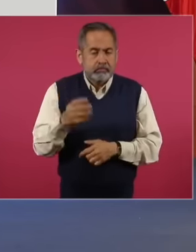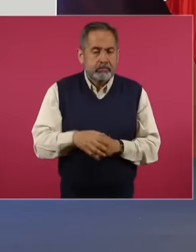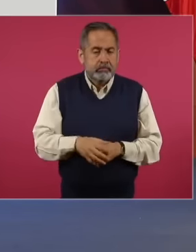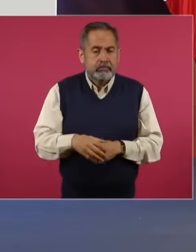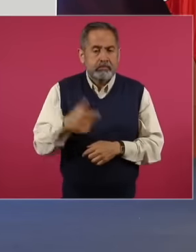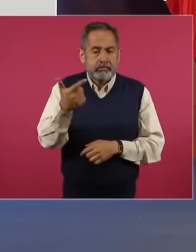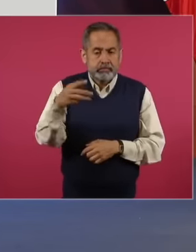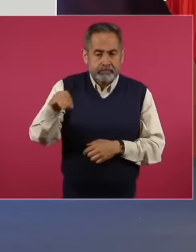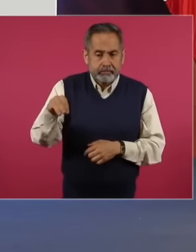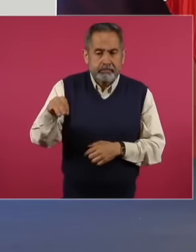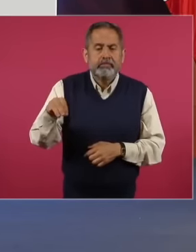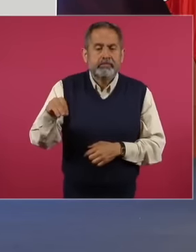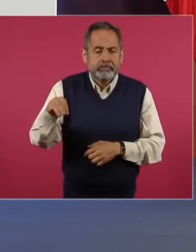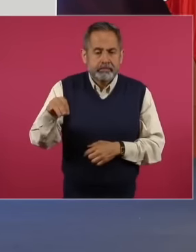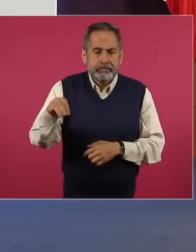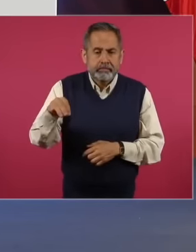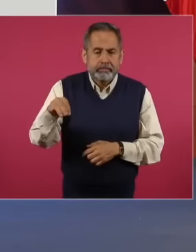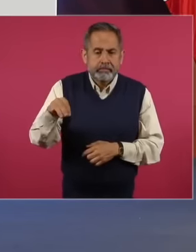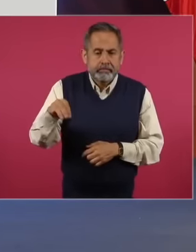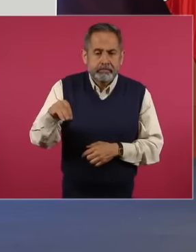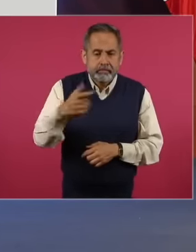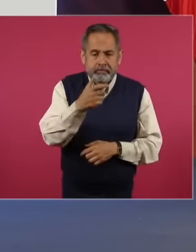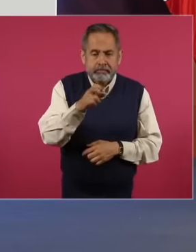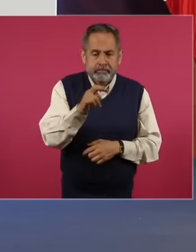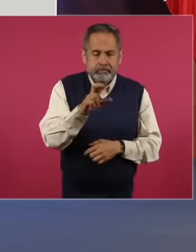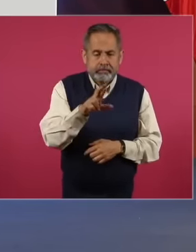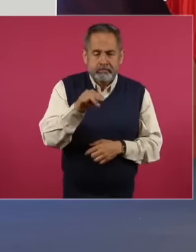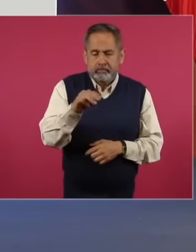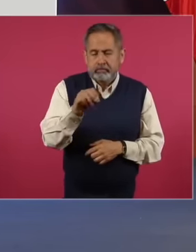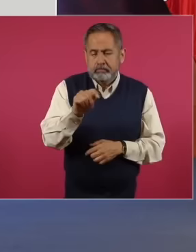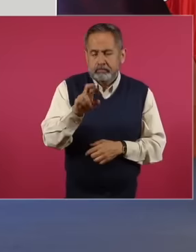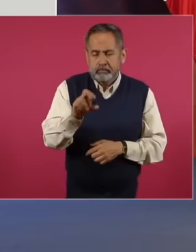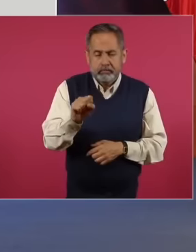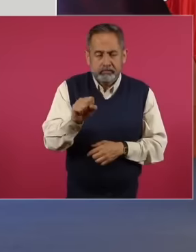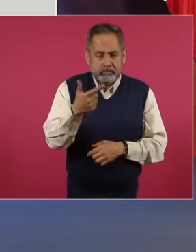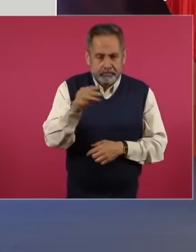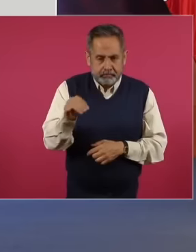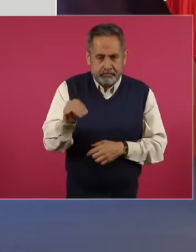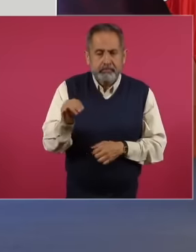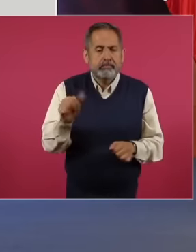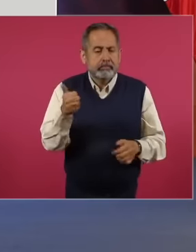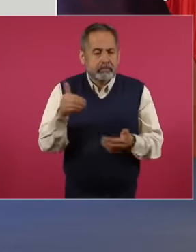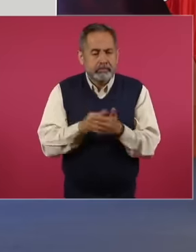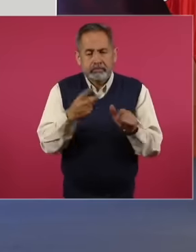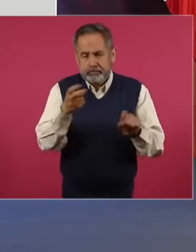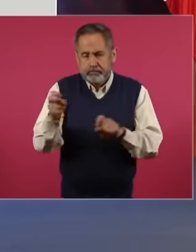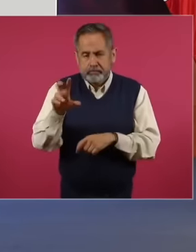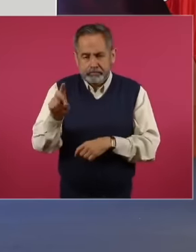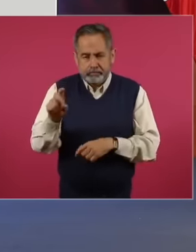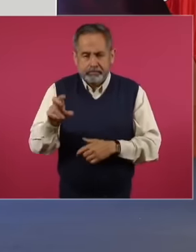motor 6230